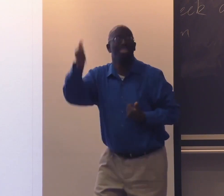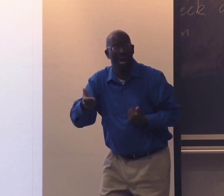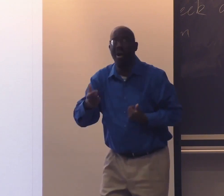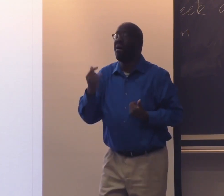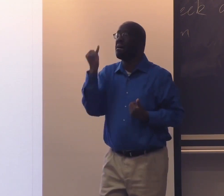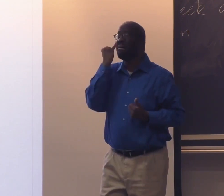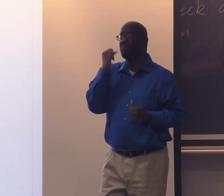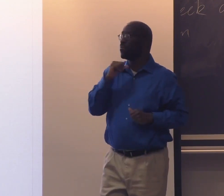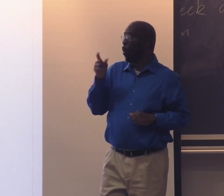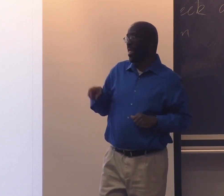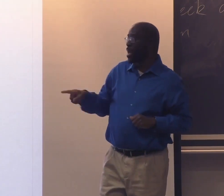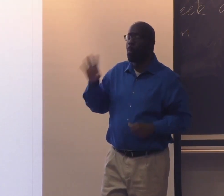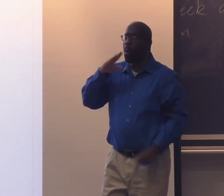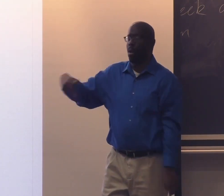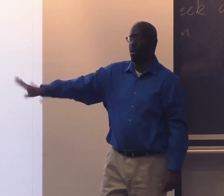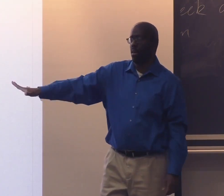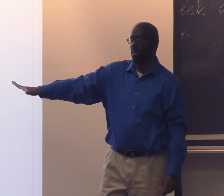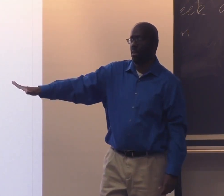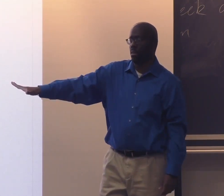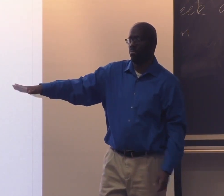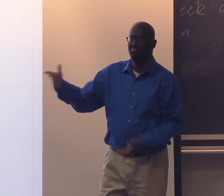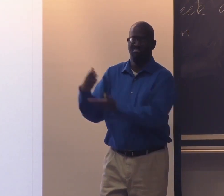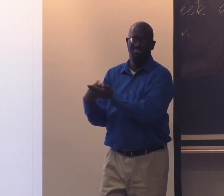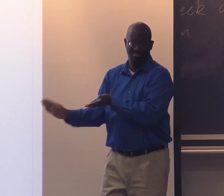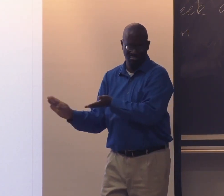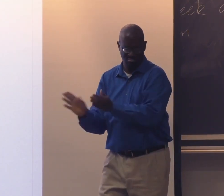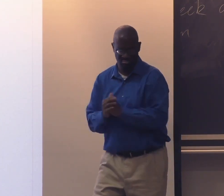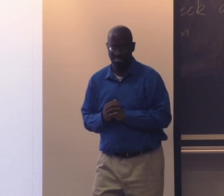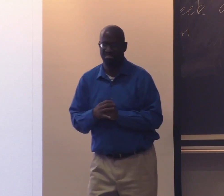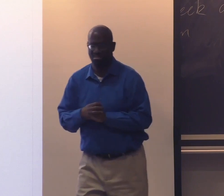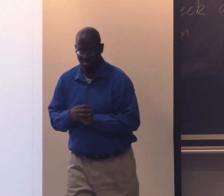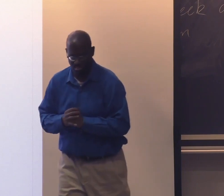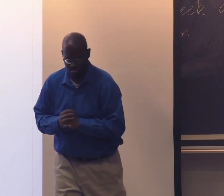You have that affinity. And then later if they're not needed, then they're just marginalized.